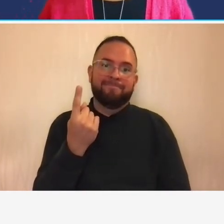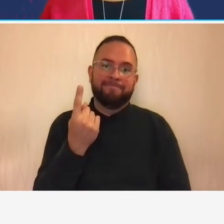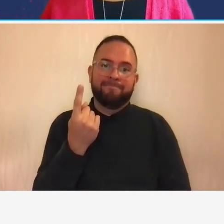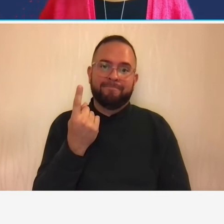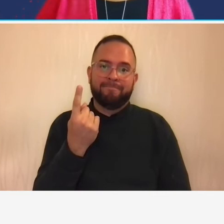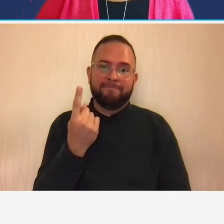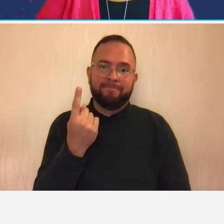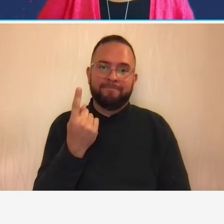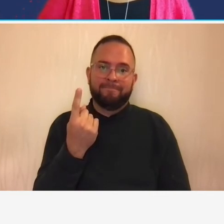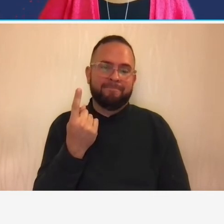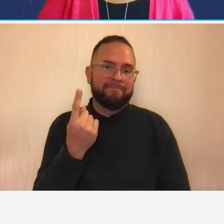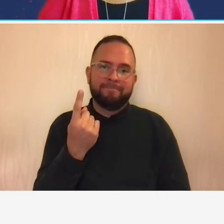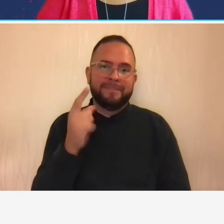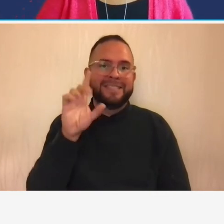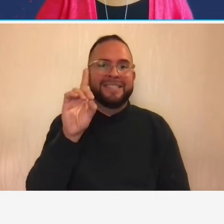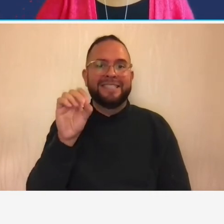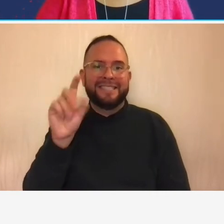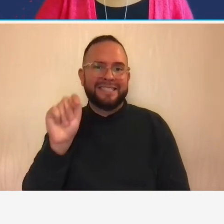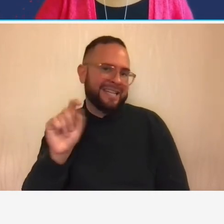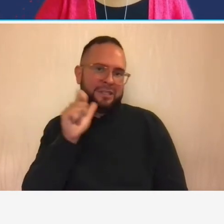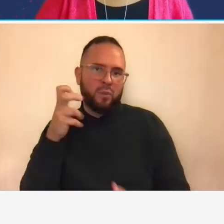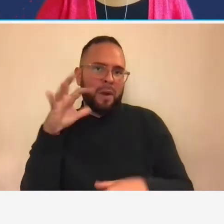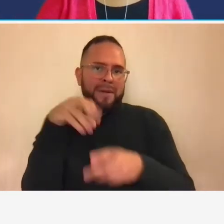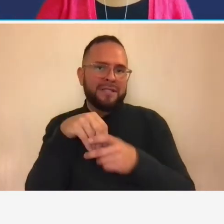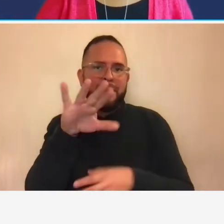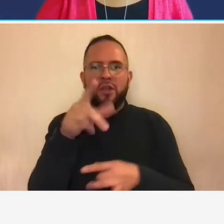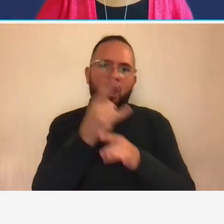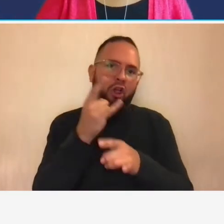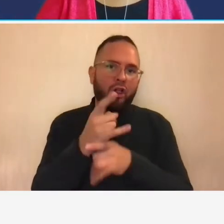ddot doesn't want to participate in your cost of your alcohol and going out to dinner and having